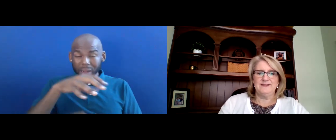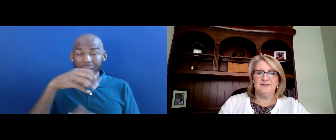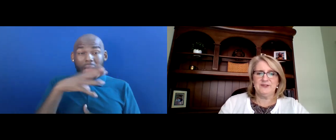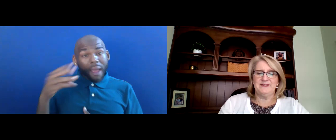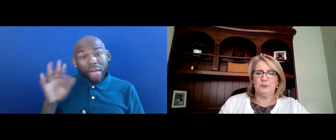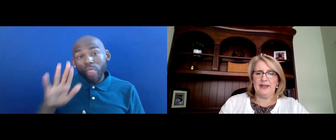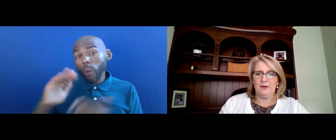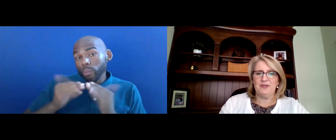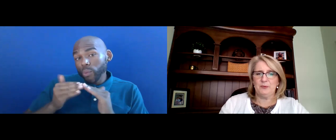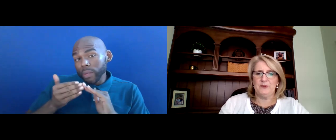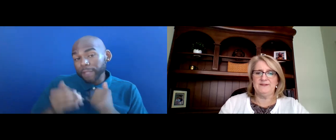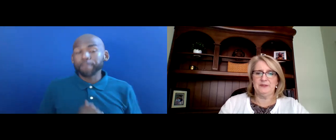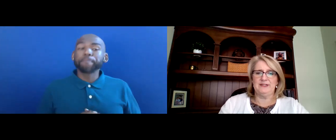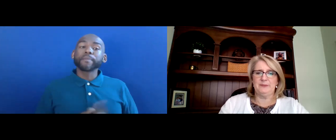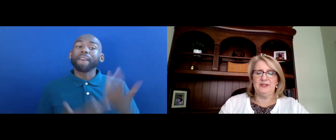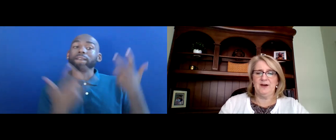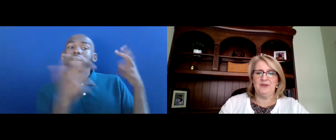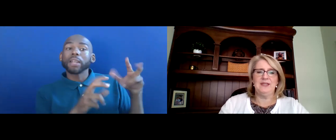THESE INVESTMENTS WILL HELP PEOPLE WITH DISABILITIES BECOME